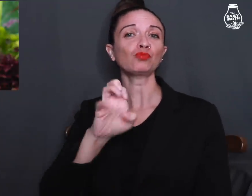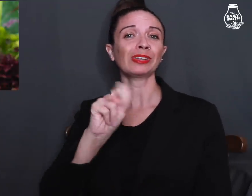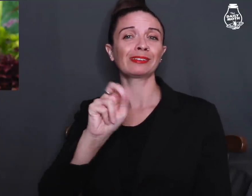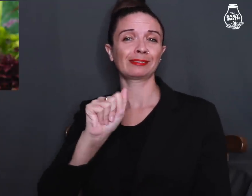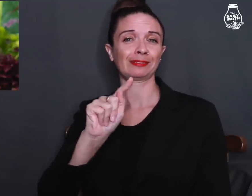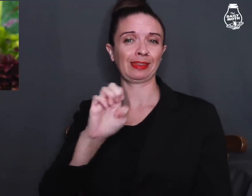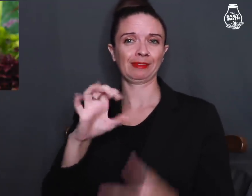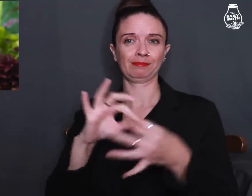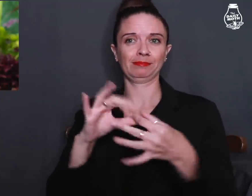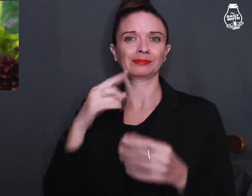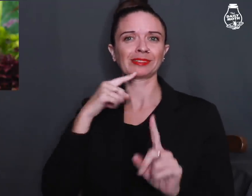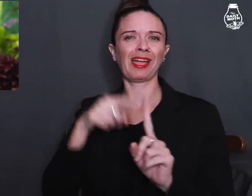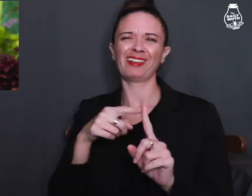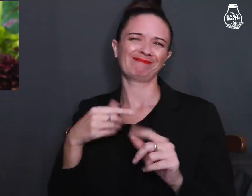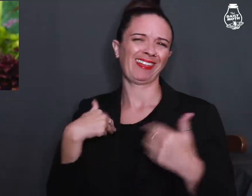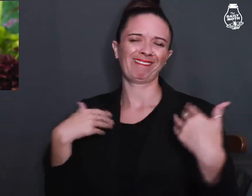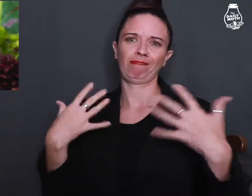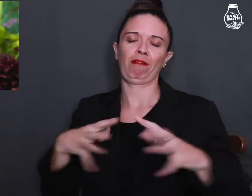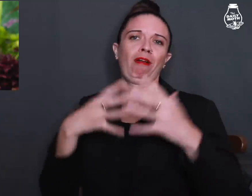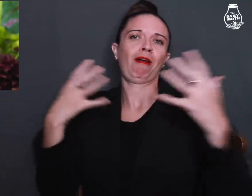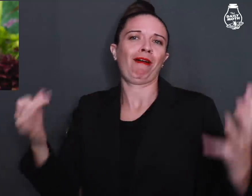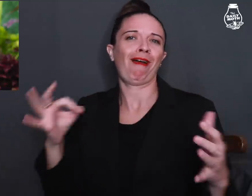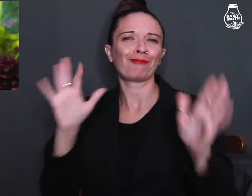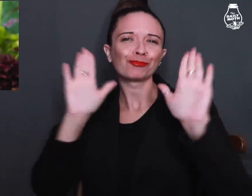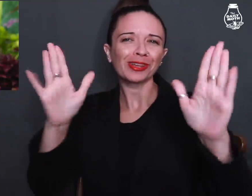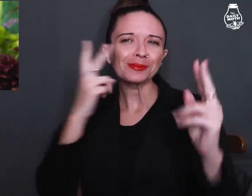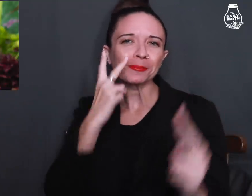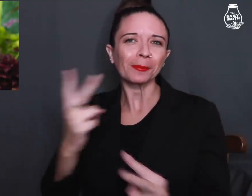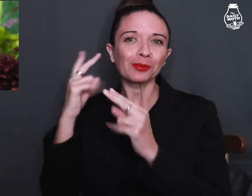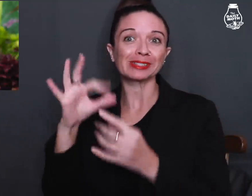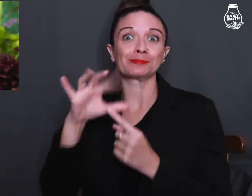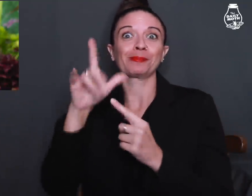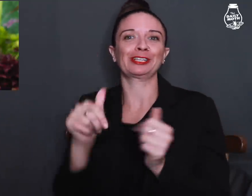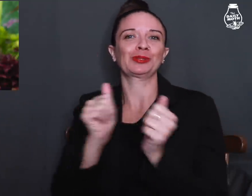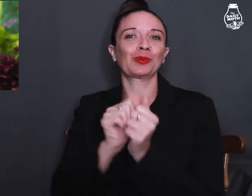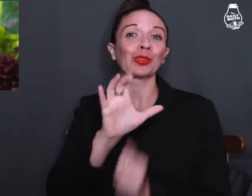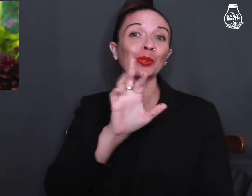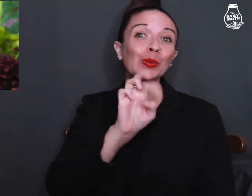Renate said she has a lot of great memories especially with